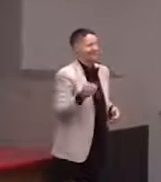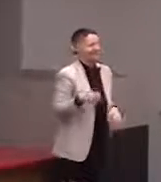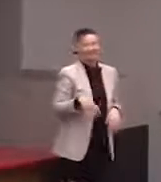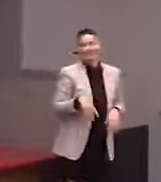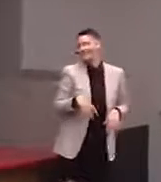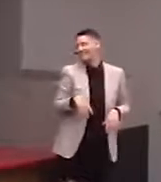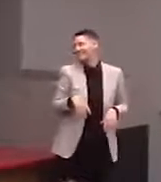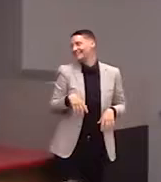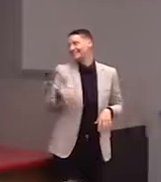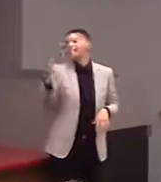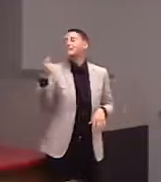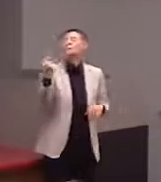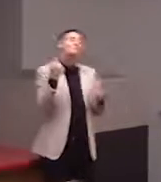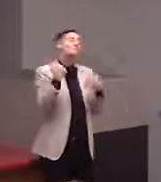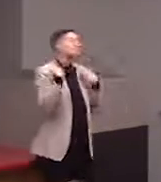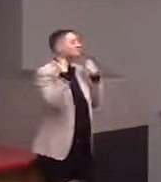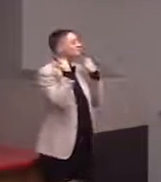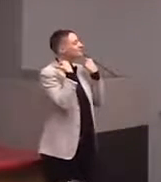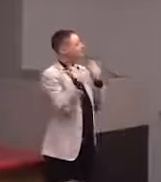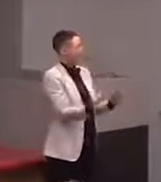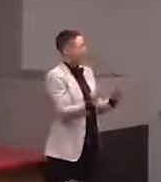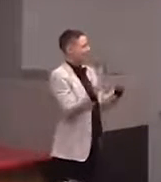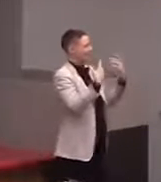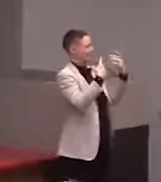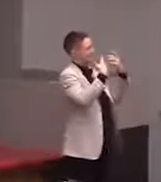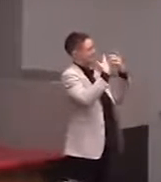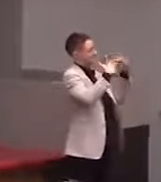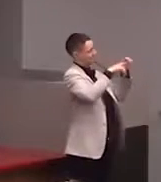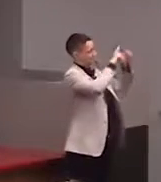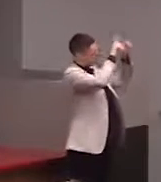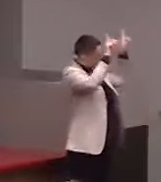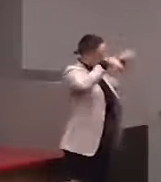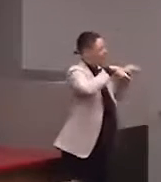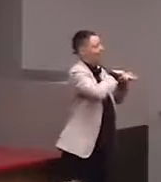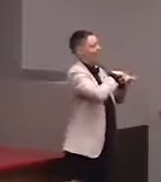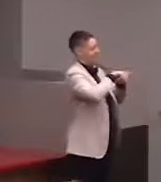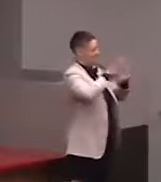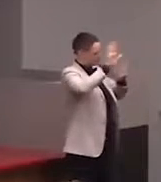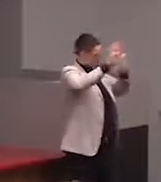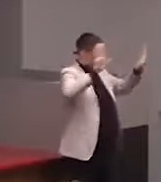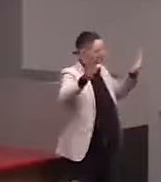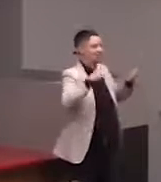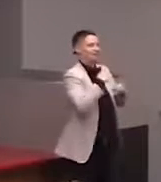So we have a lot of those and then we do these signs